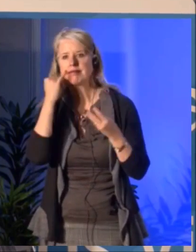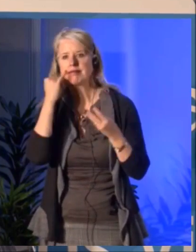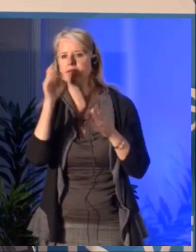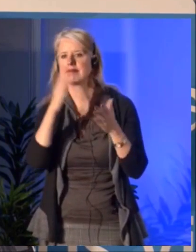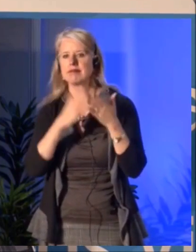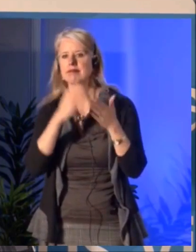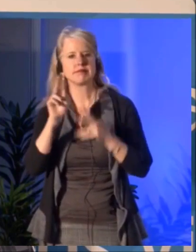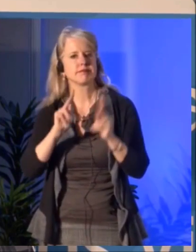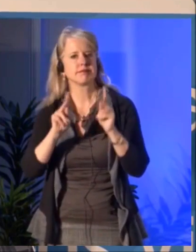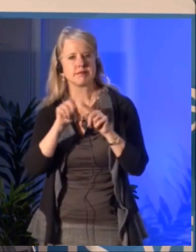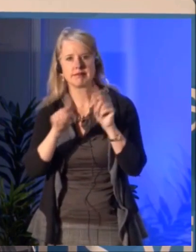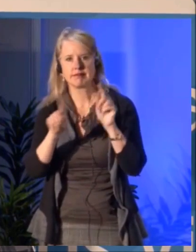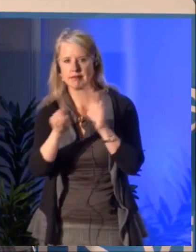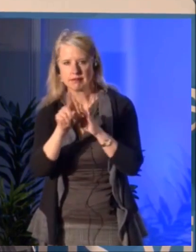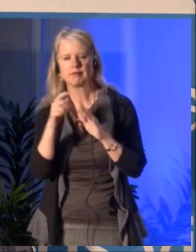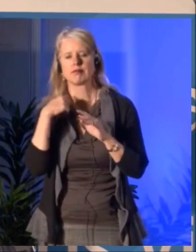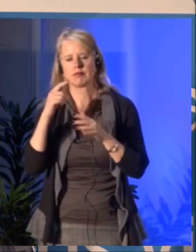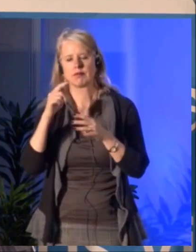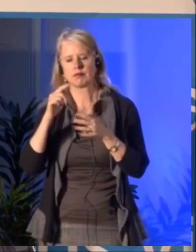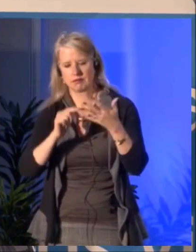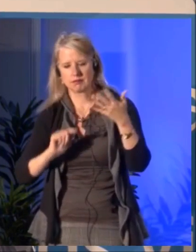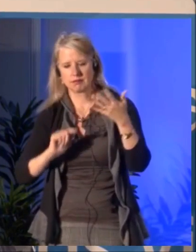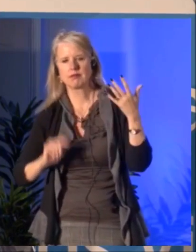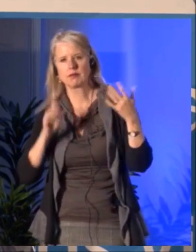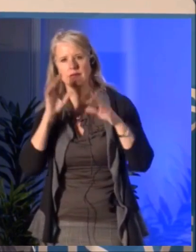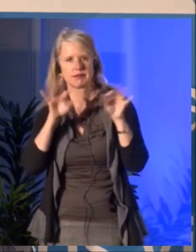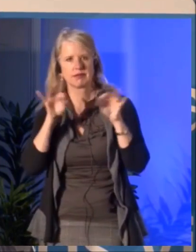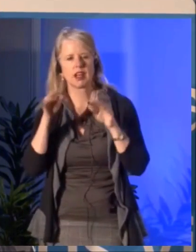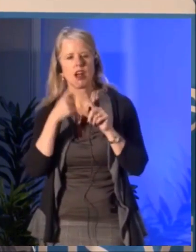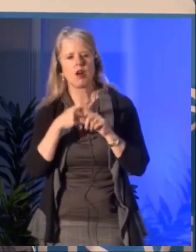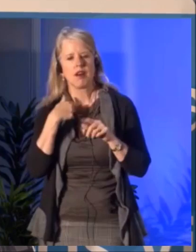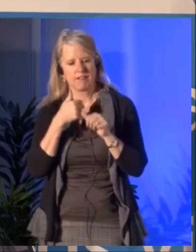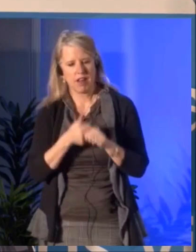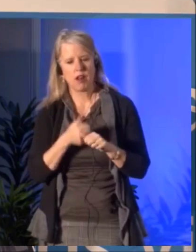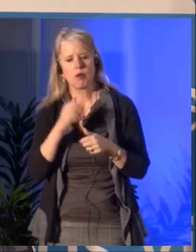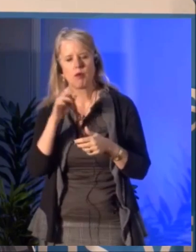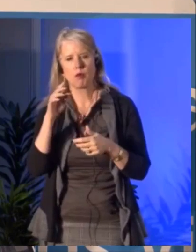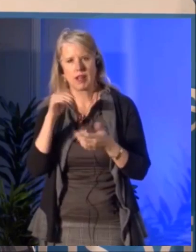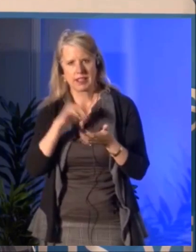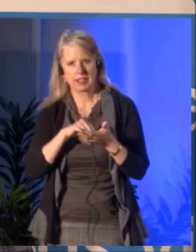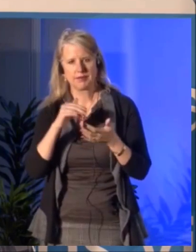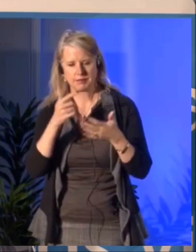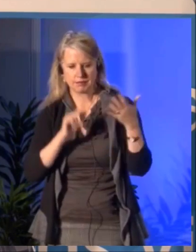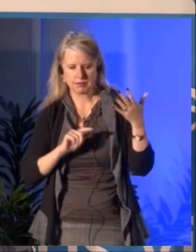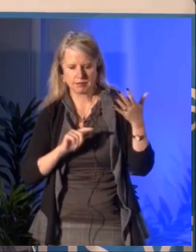that it really represents what the community is. So we kind of needed to gauge, you know,